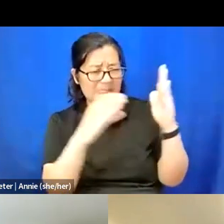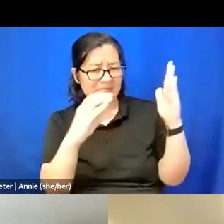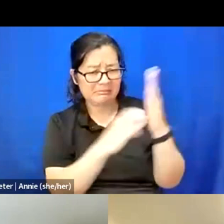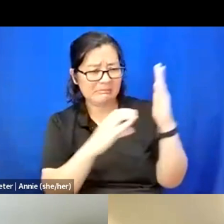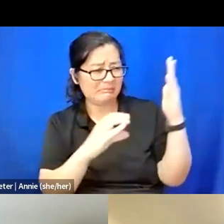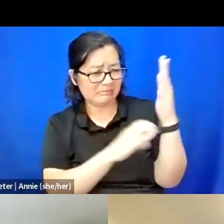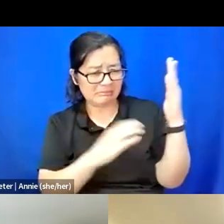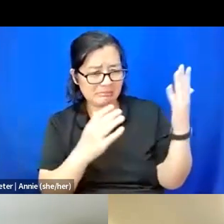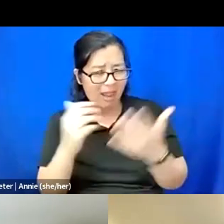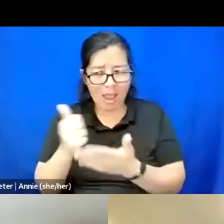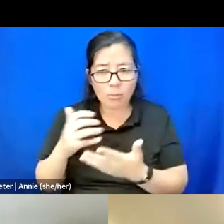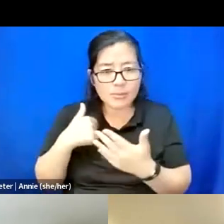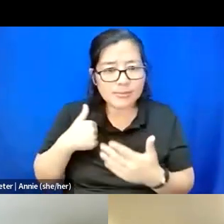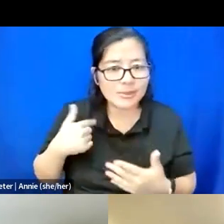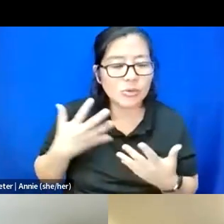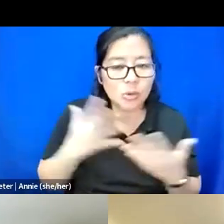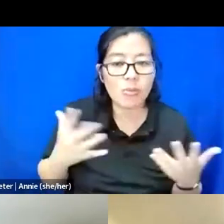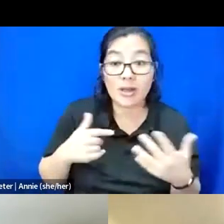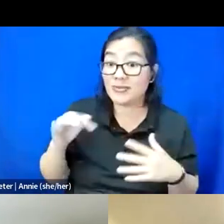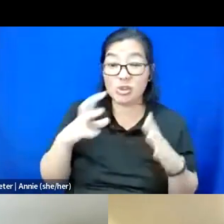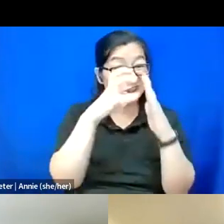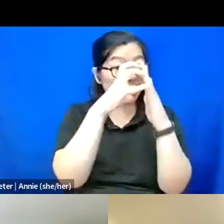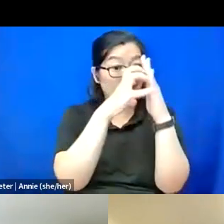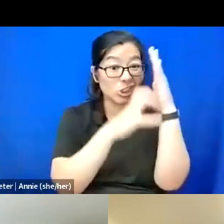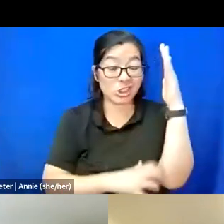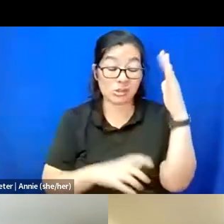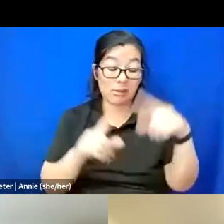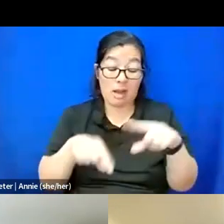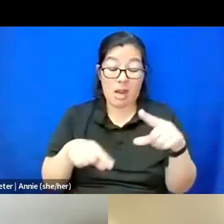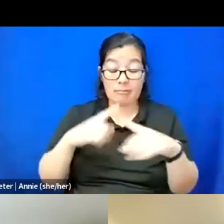And if you don't, I can't absorb what you're telling me.